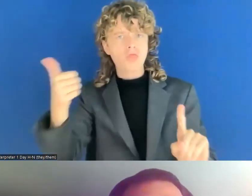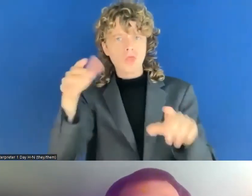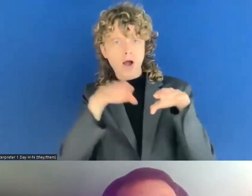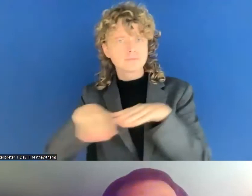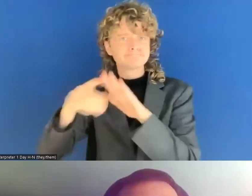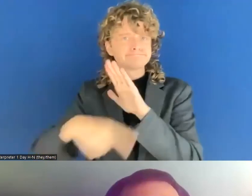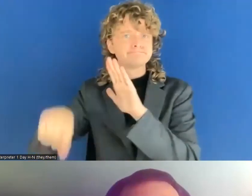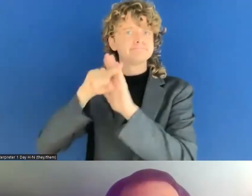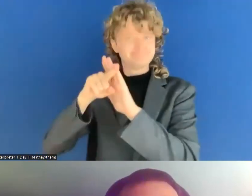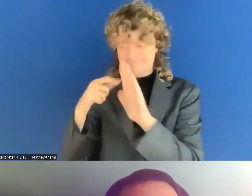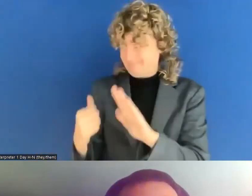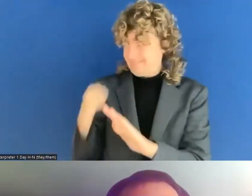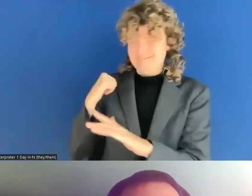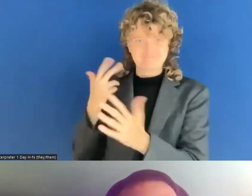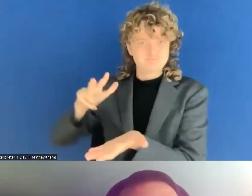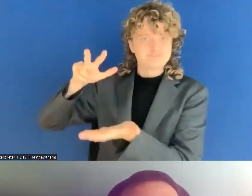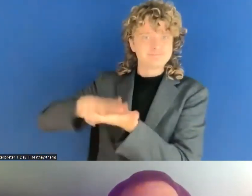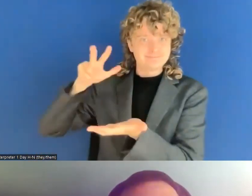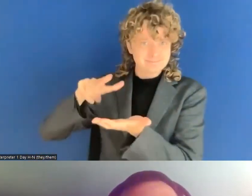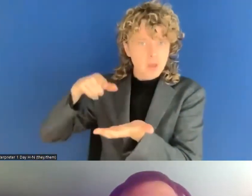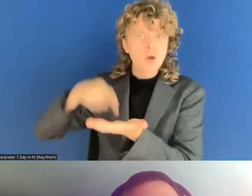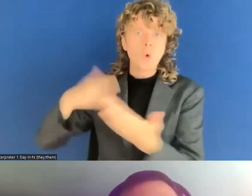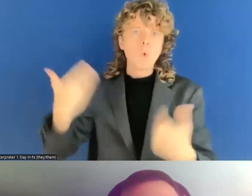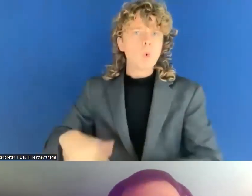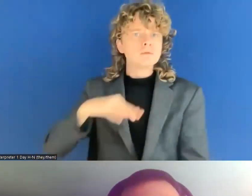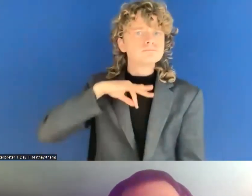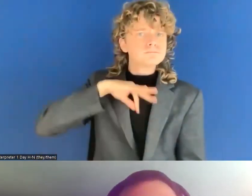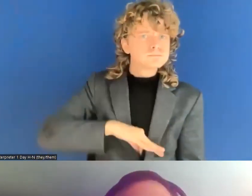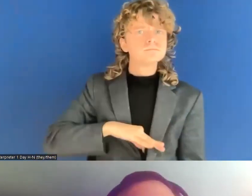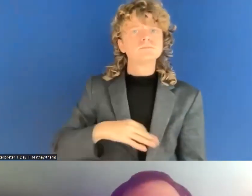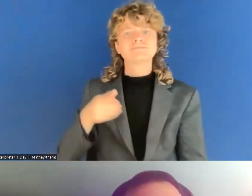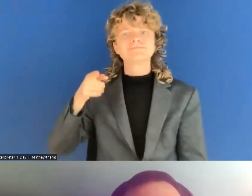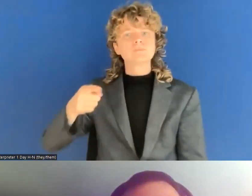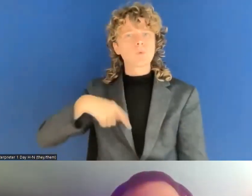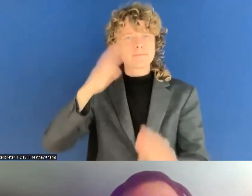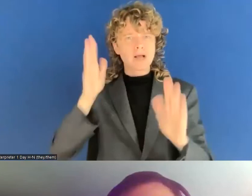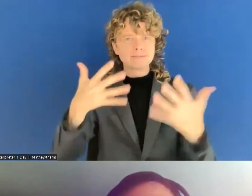processes and to incorporate a universal design approach in any kind of organization, also